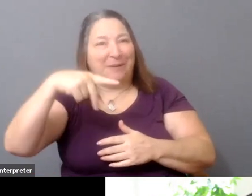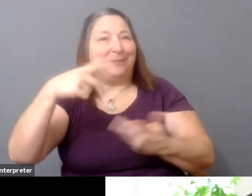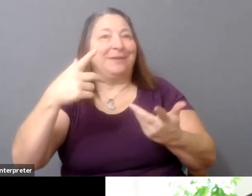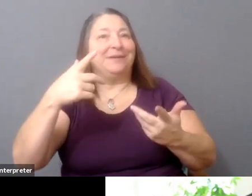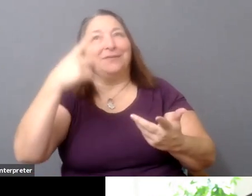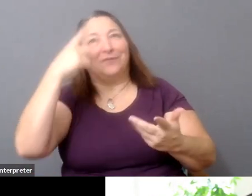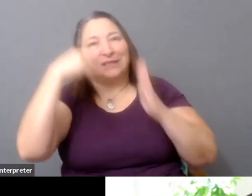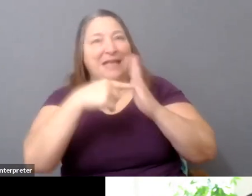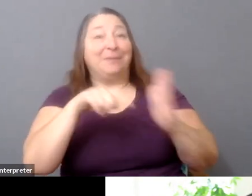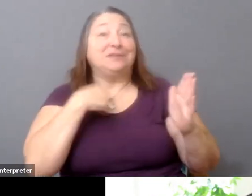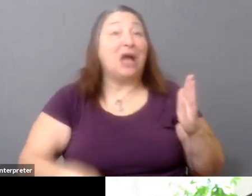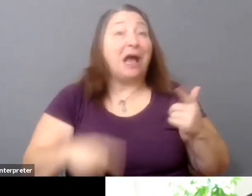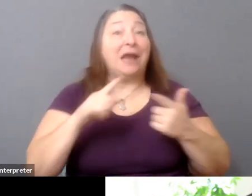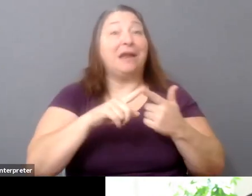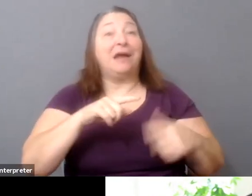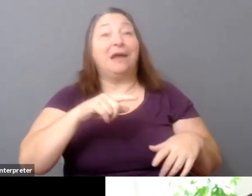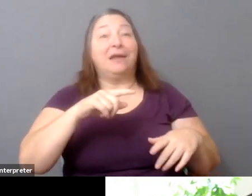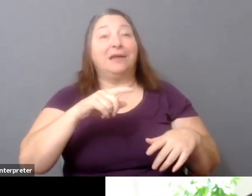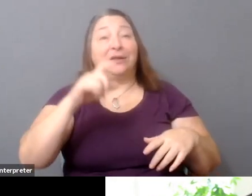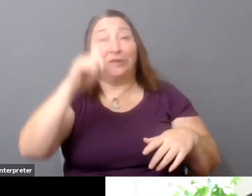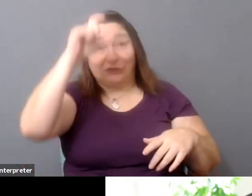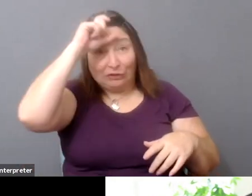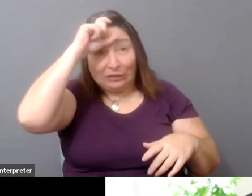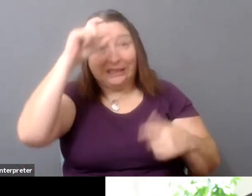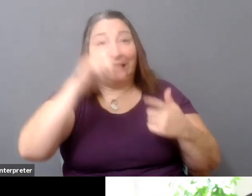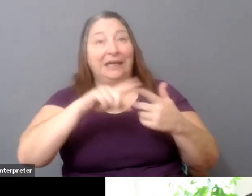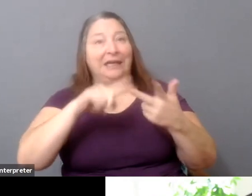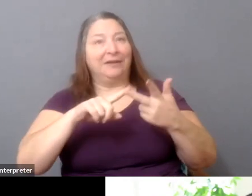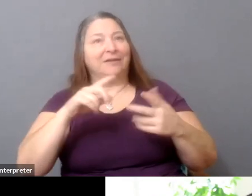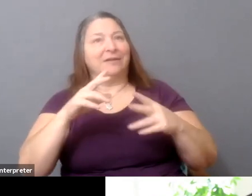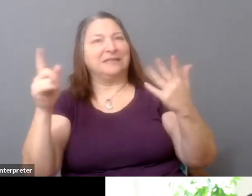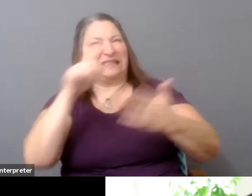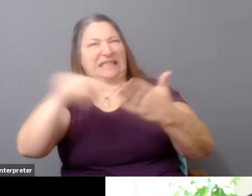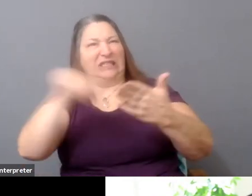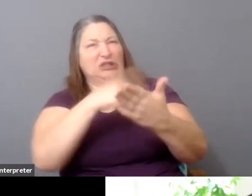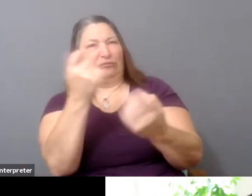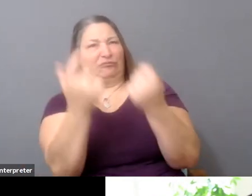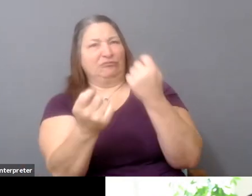There is a censorship that's happening by this power, whether it's capital or money, or really